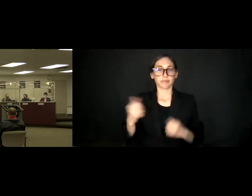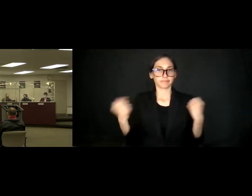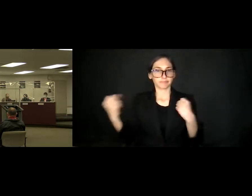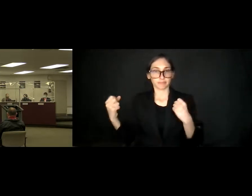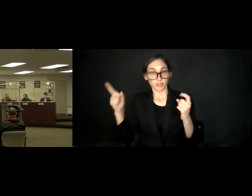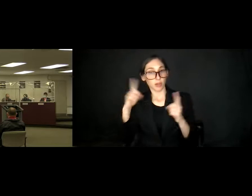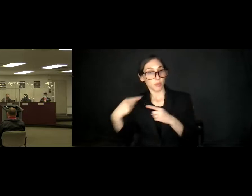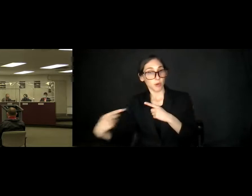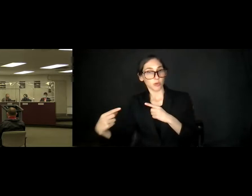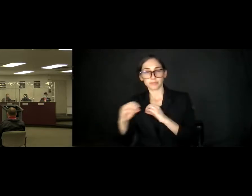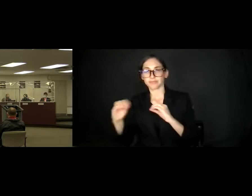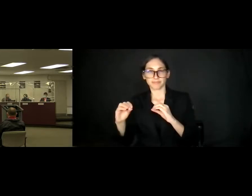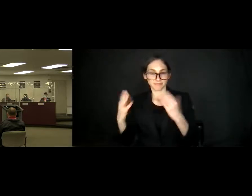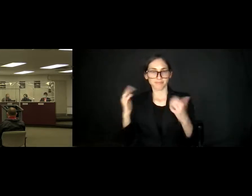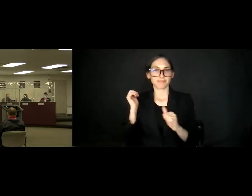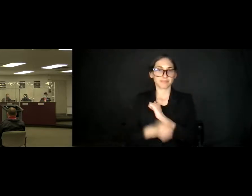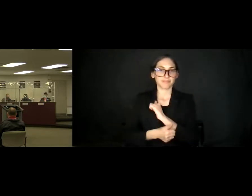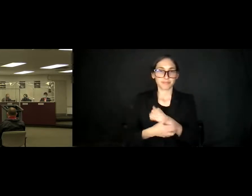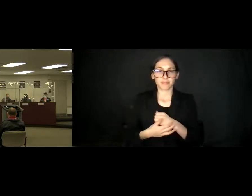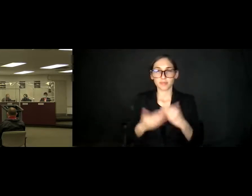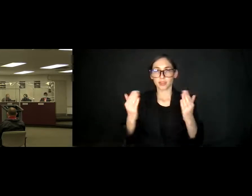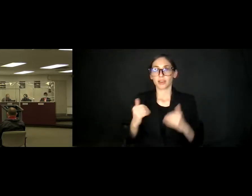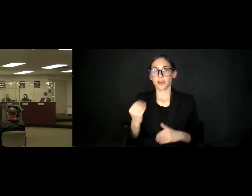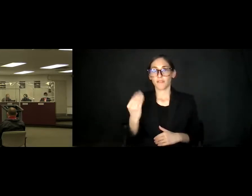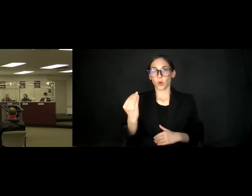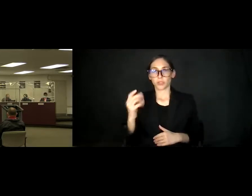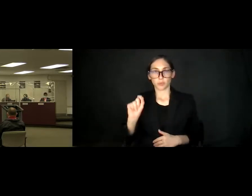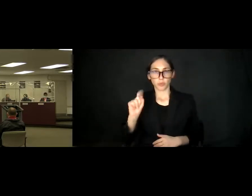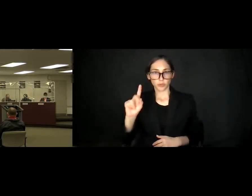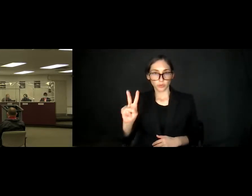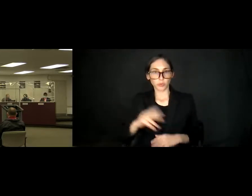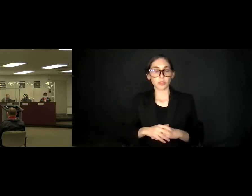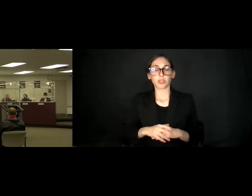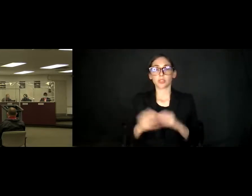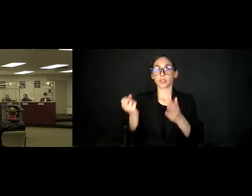Passes with five yes votes. Item 14.2 Approval of the Side Letter of Agreement Between